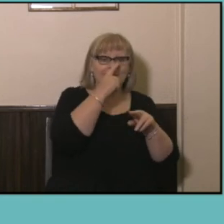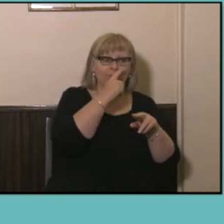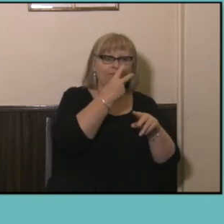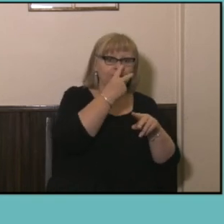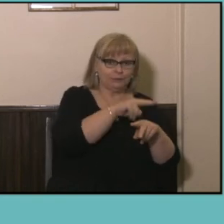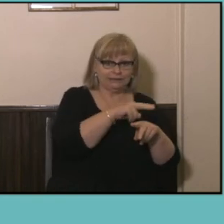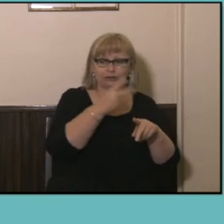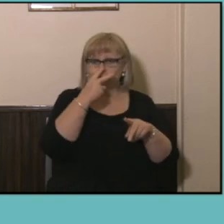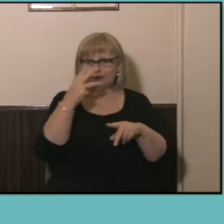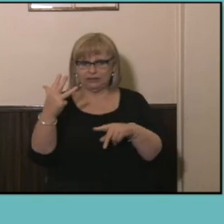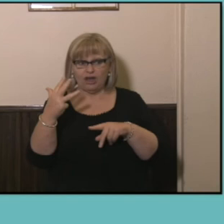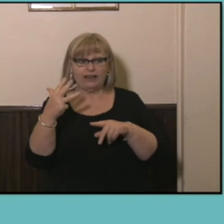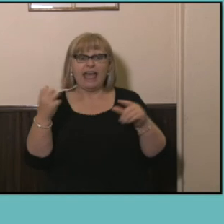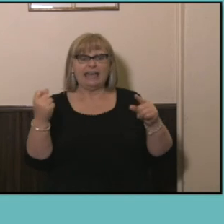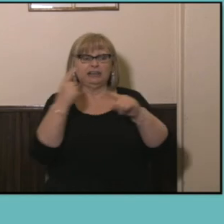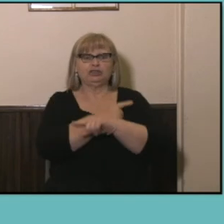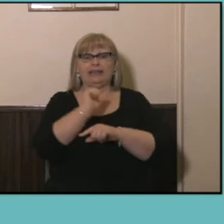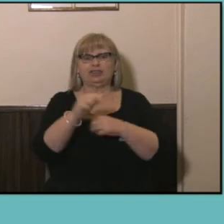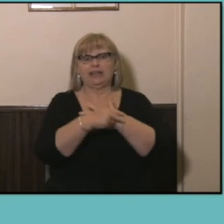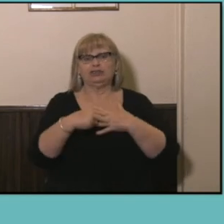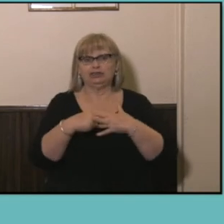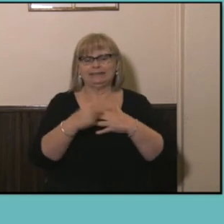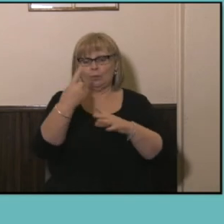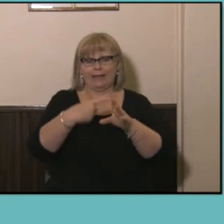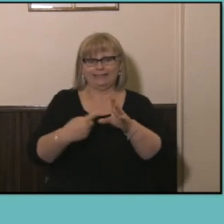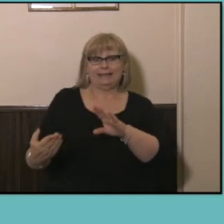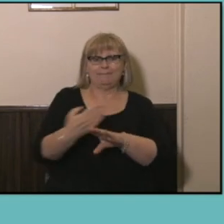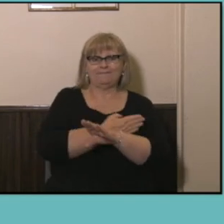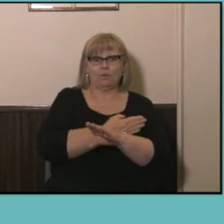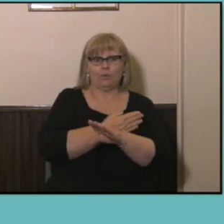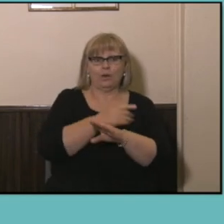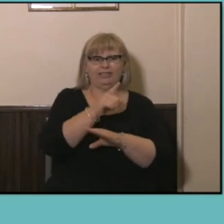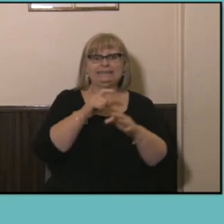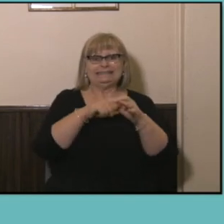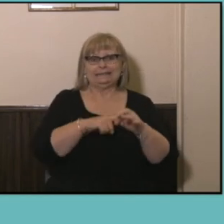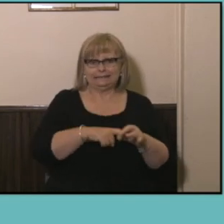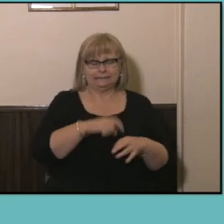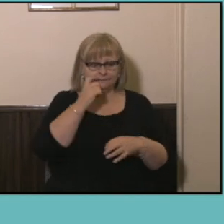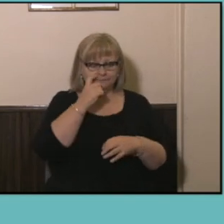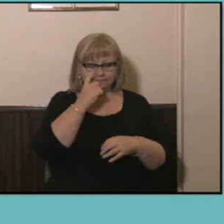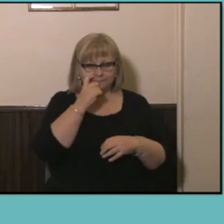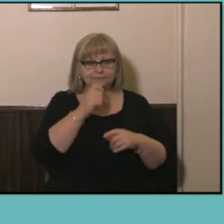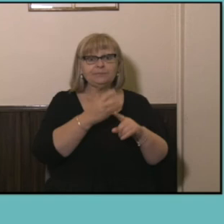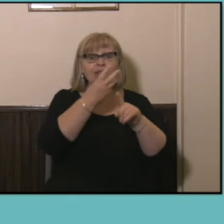address in the year before the Census. Similarly 32 to 30 to 39 year olds were